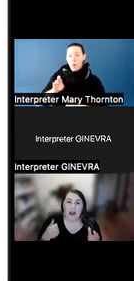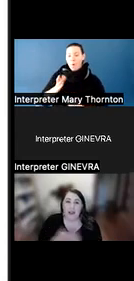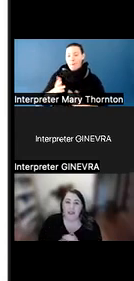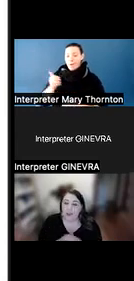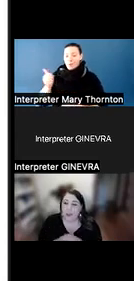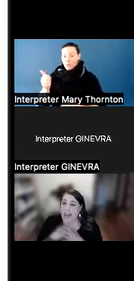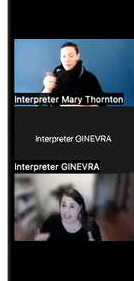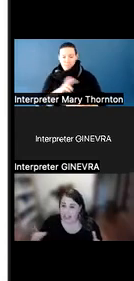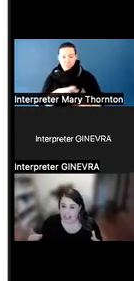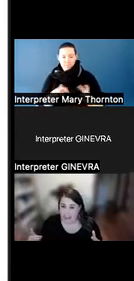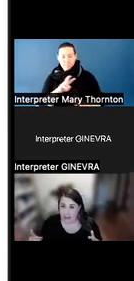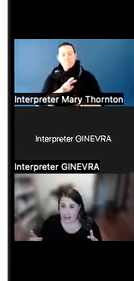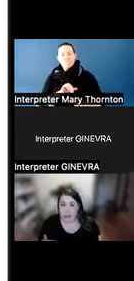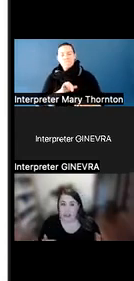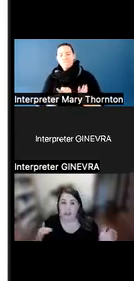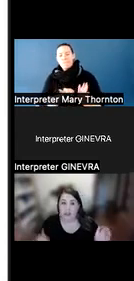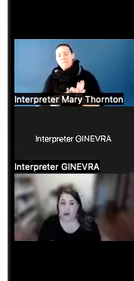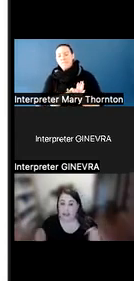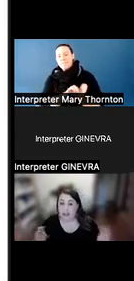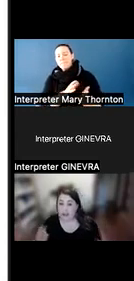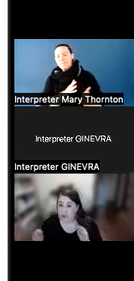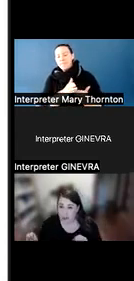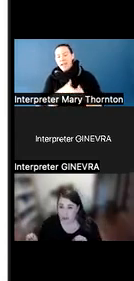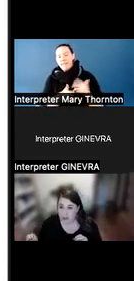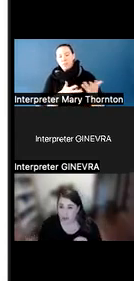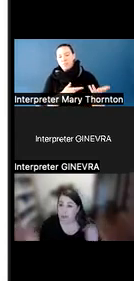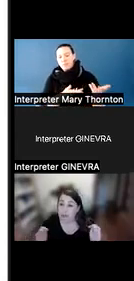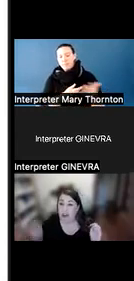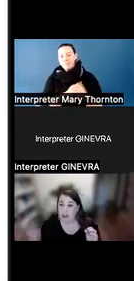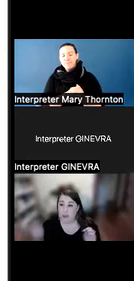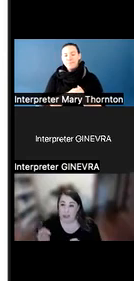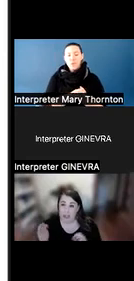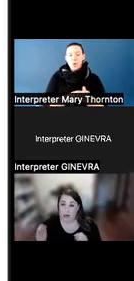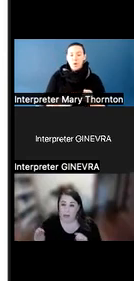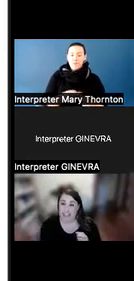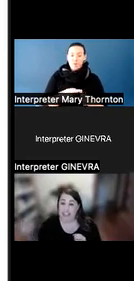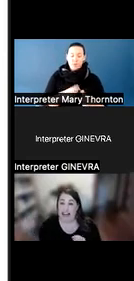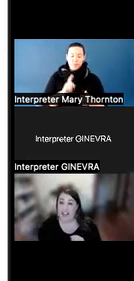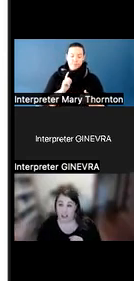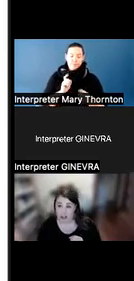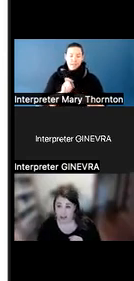So we want to ask them, what do you want me to do? But maybe also, what do you want me to not do?